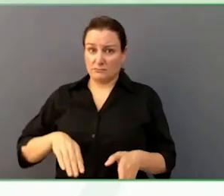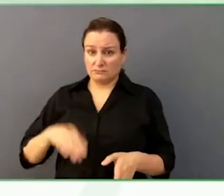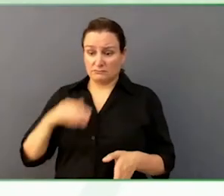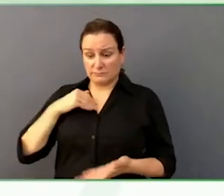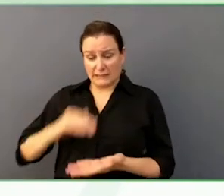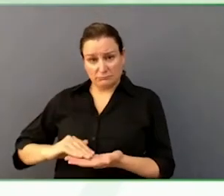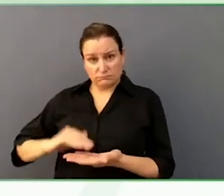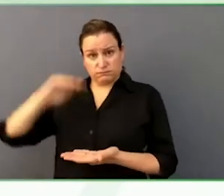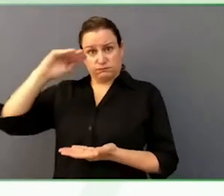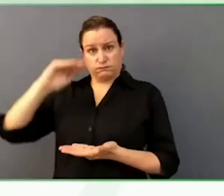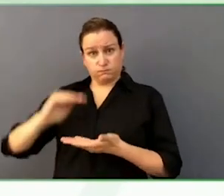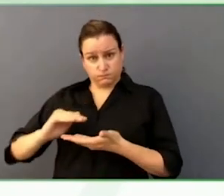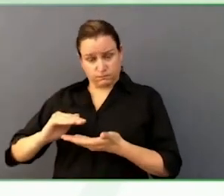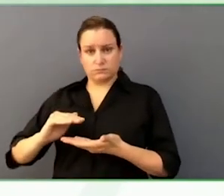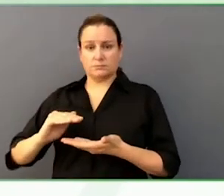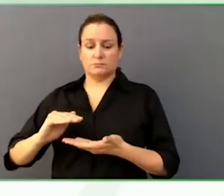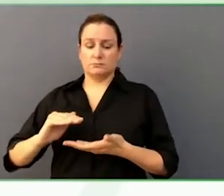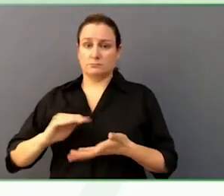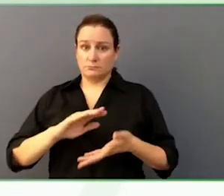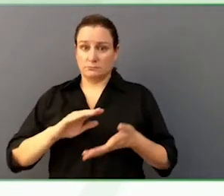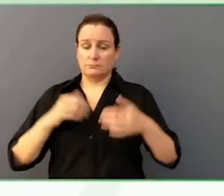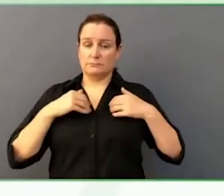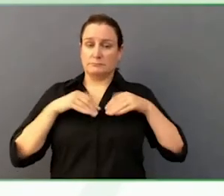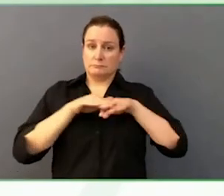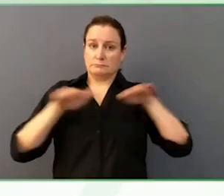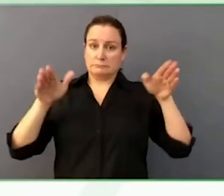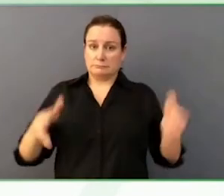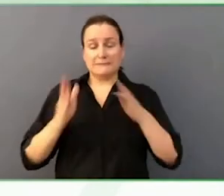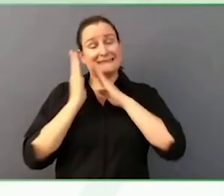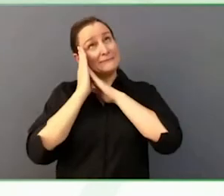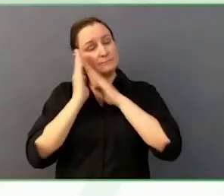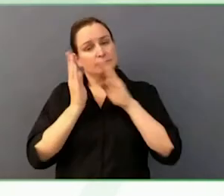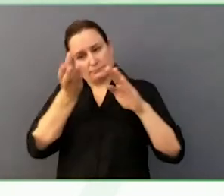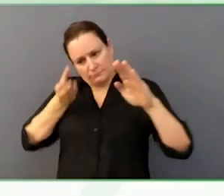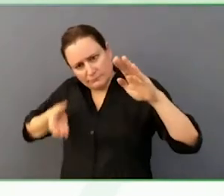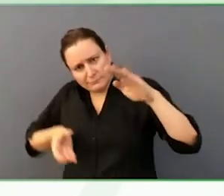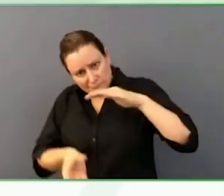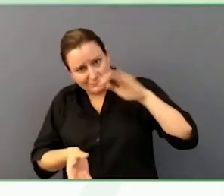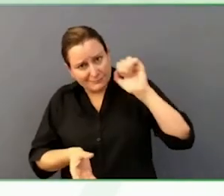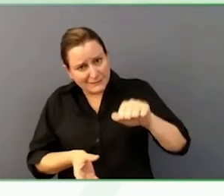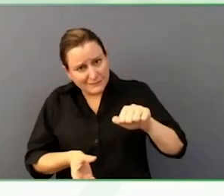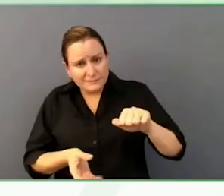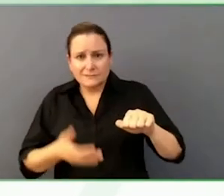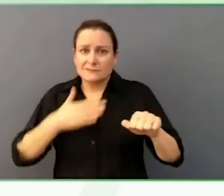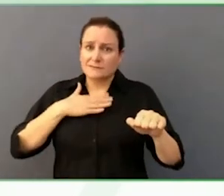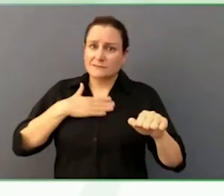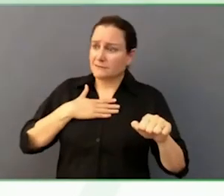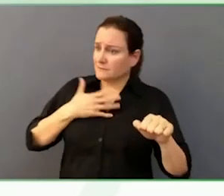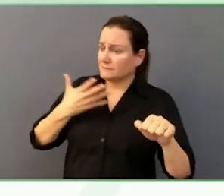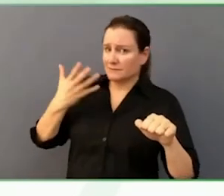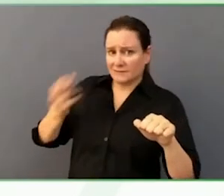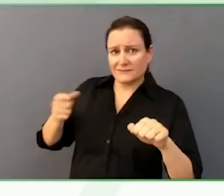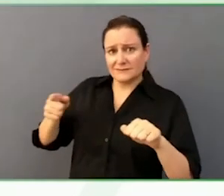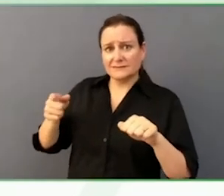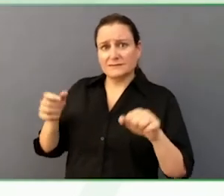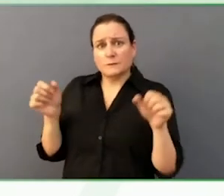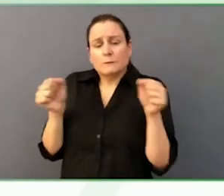Is there a place for this and this? Is there a fridge for my G tube feeds, for example, medications?